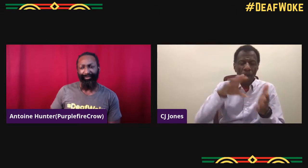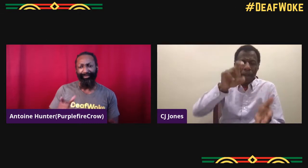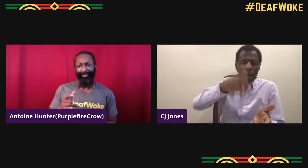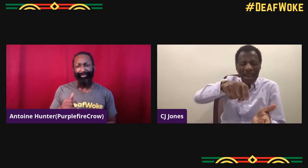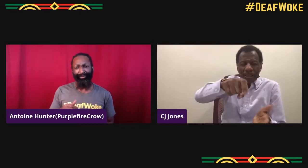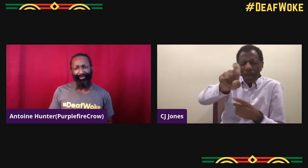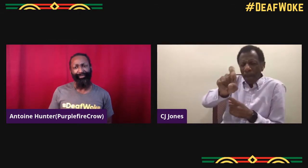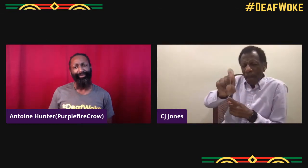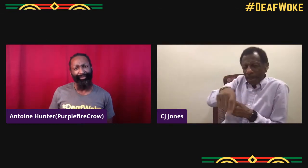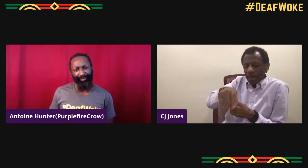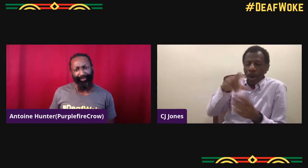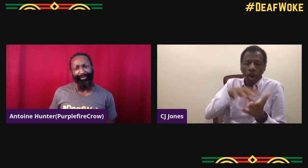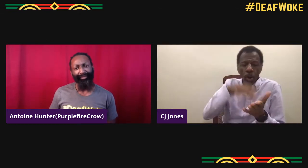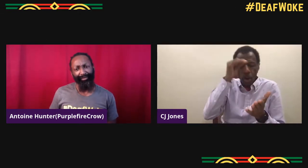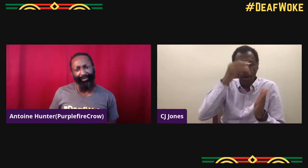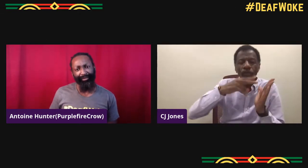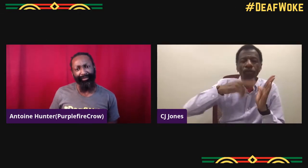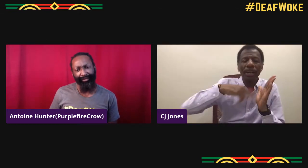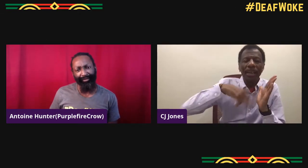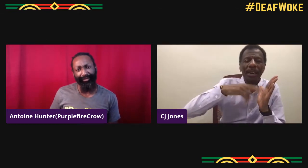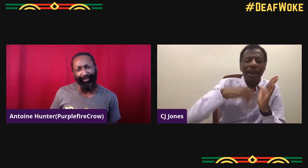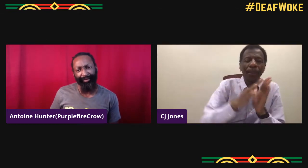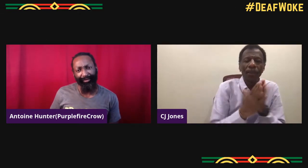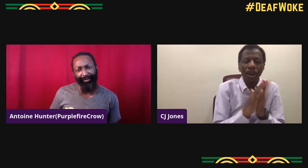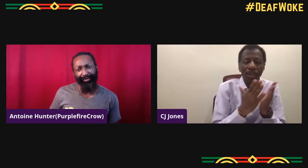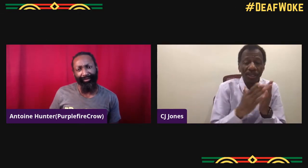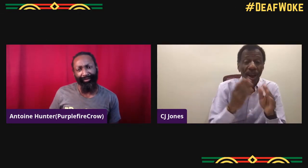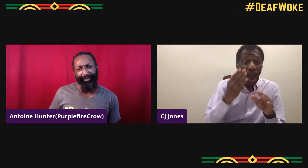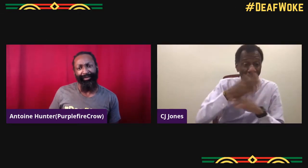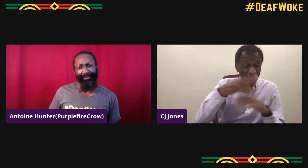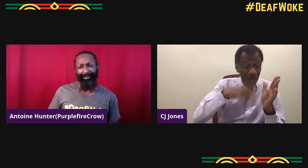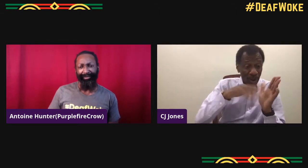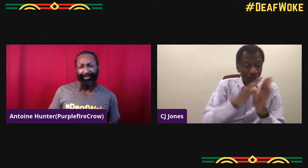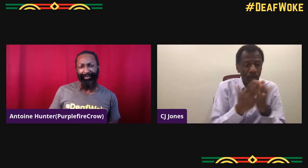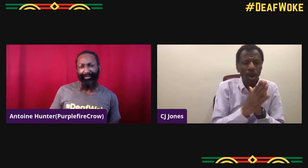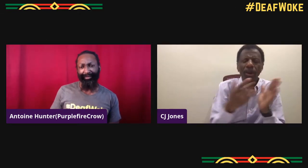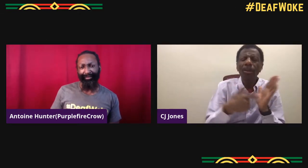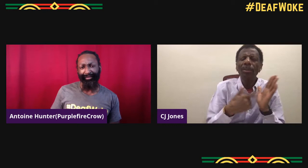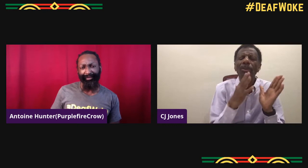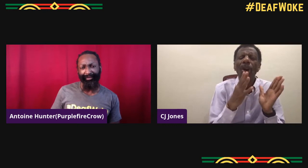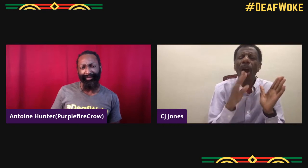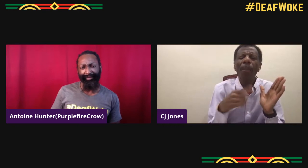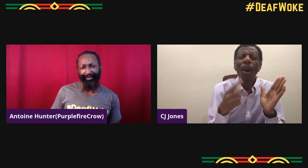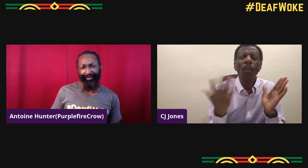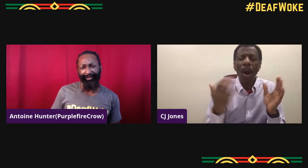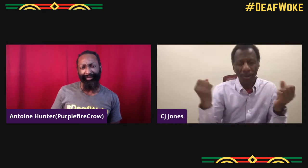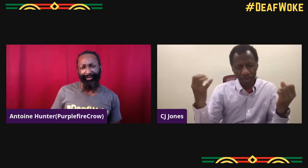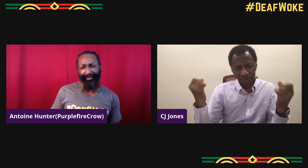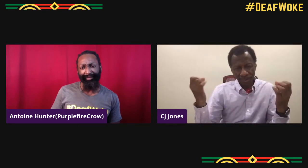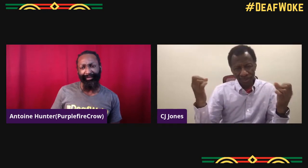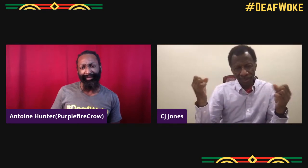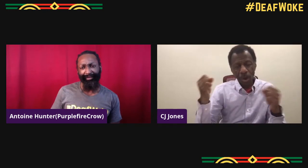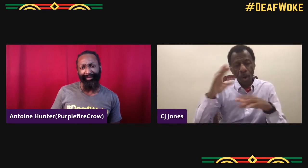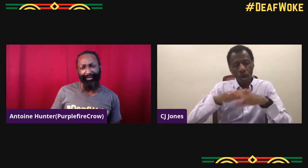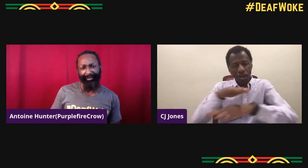What else did he say to you? So what's critical is just being consumed by books